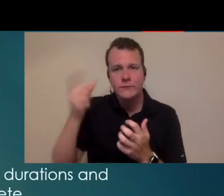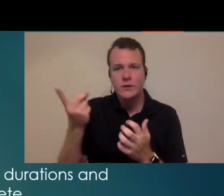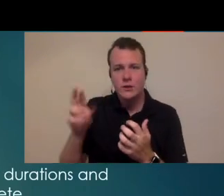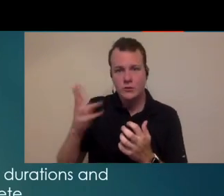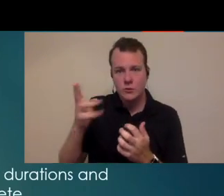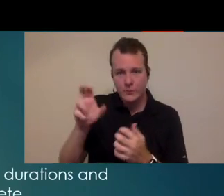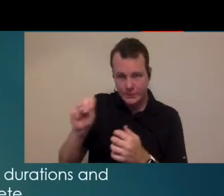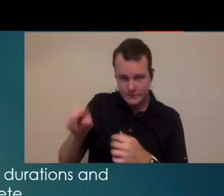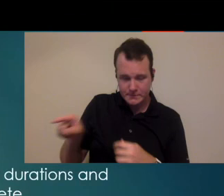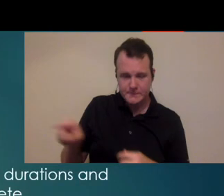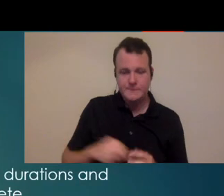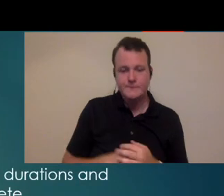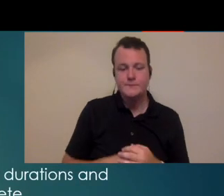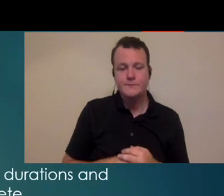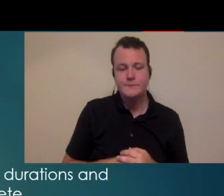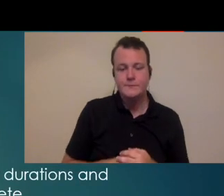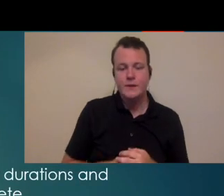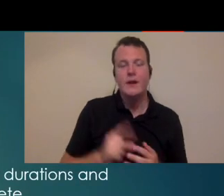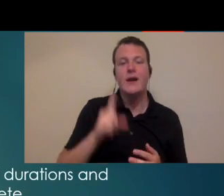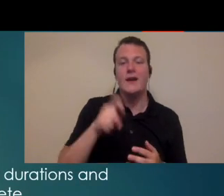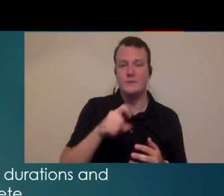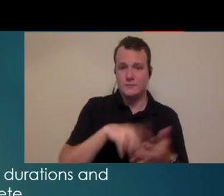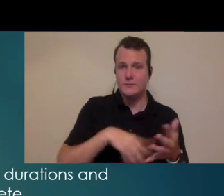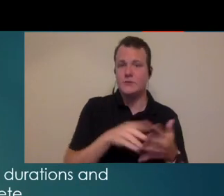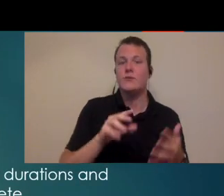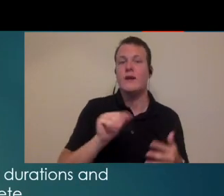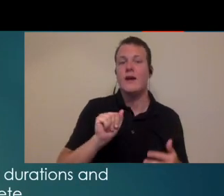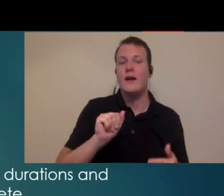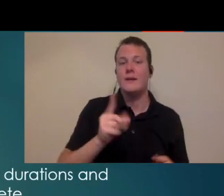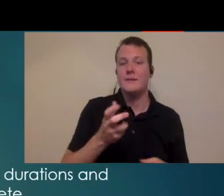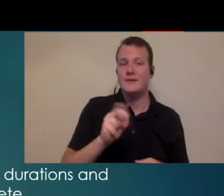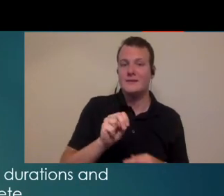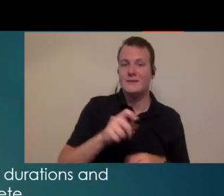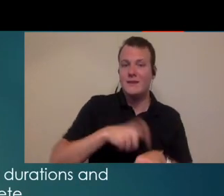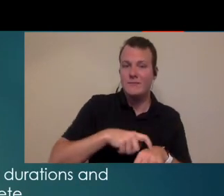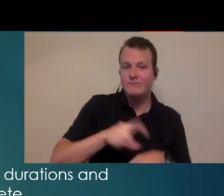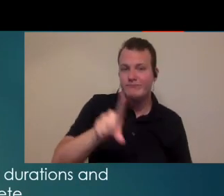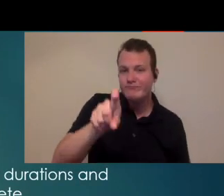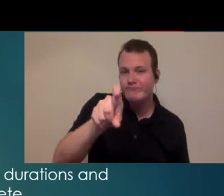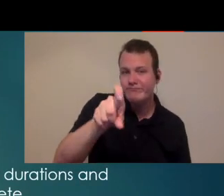listen to dr. urban but do you need a schedule admin time this is the big